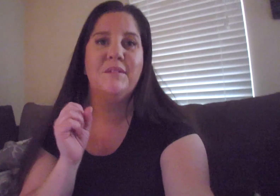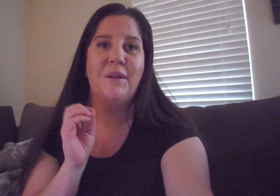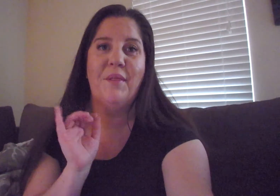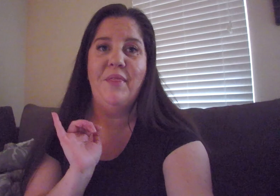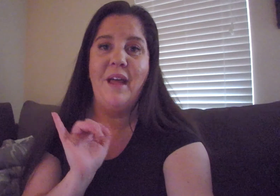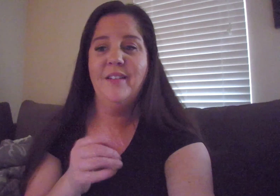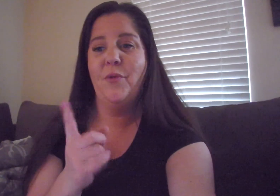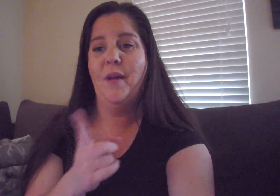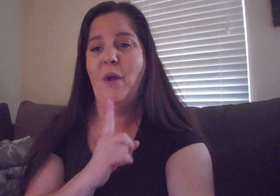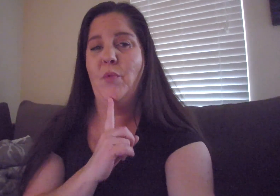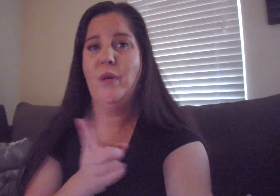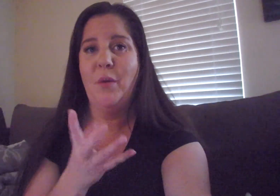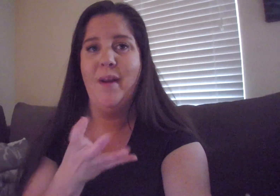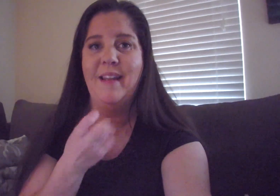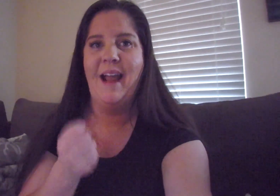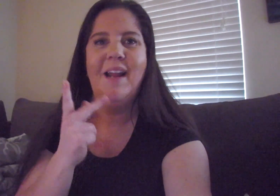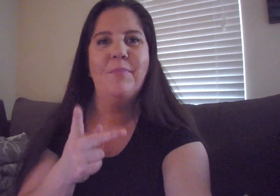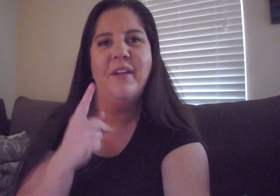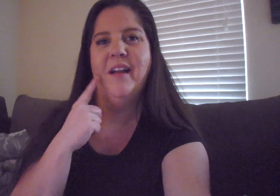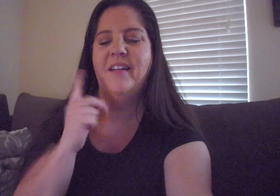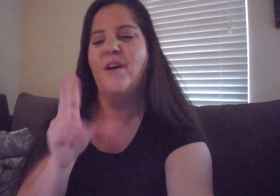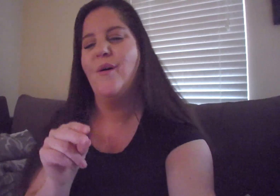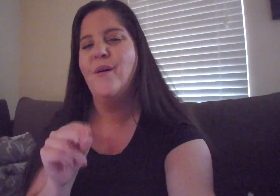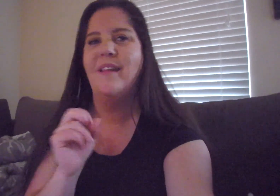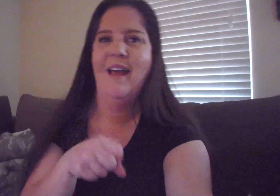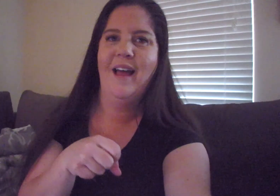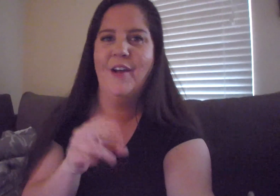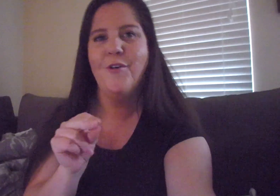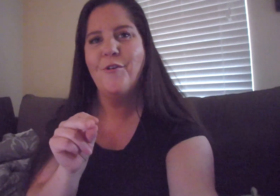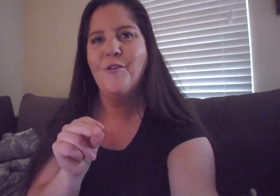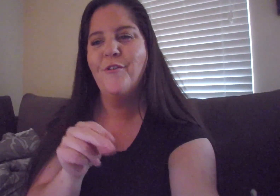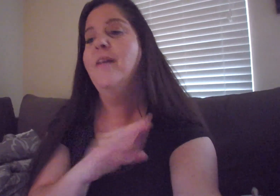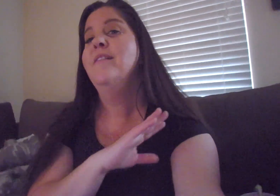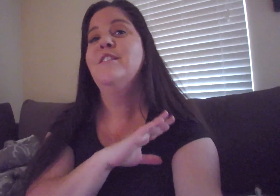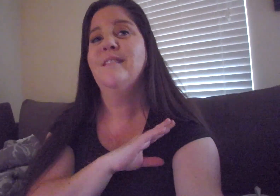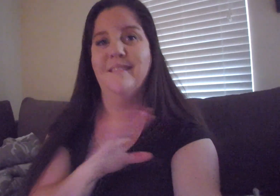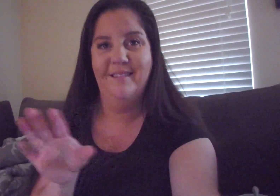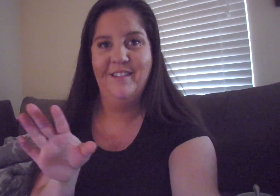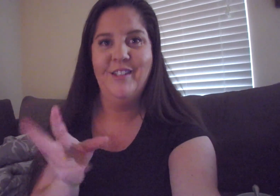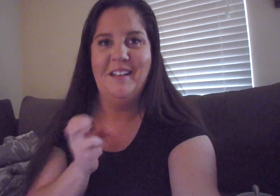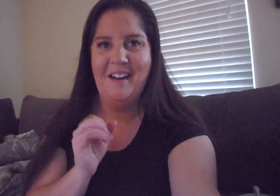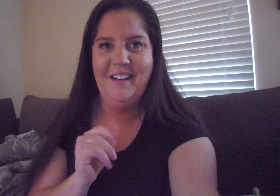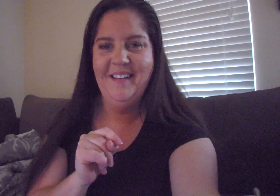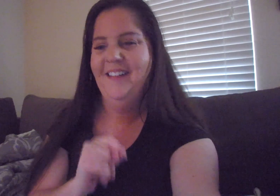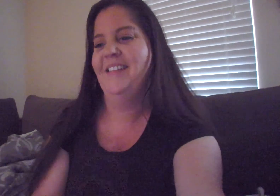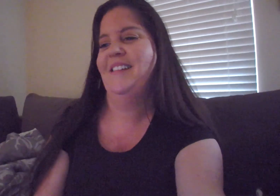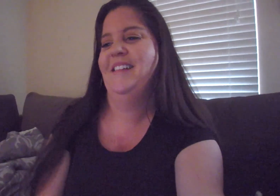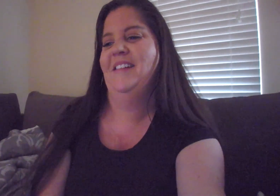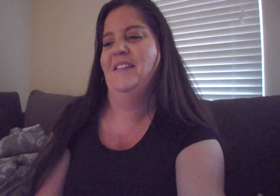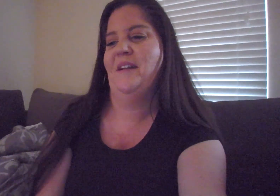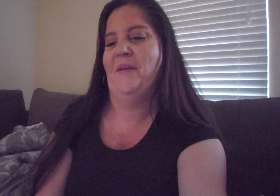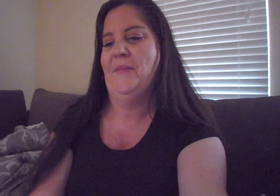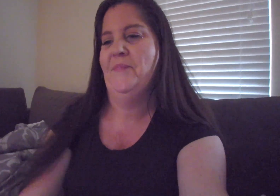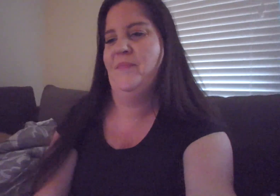So that's the one I wanna get I keep thinking no, yeah, no Just get it